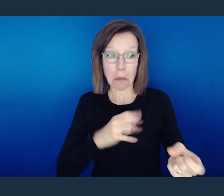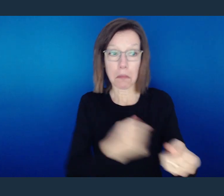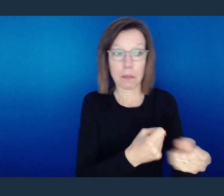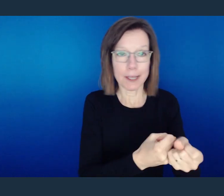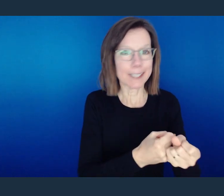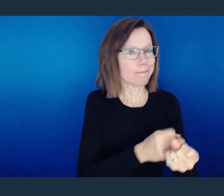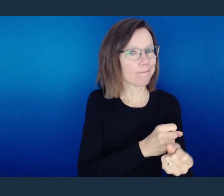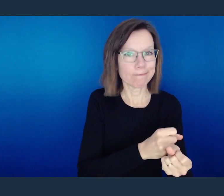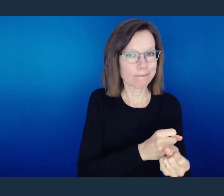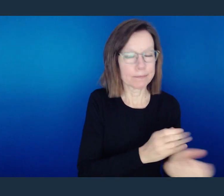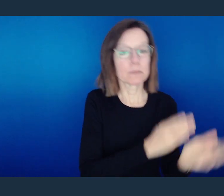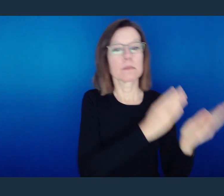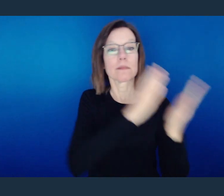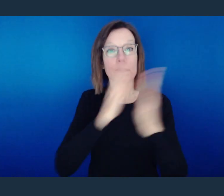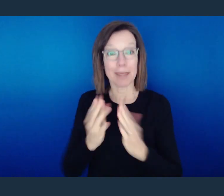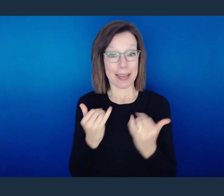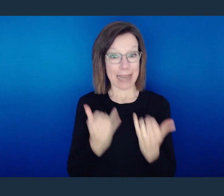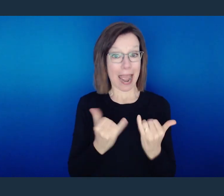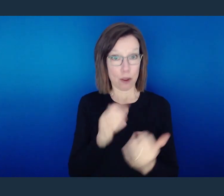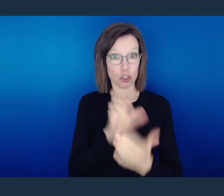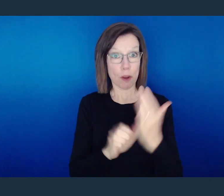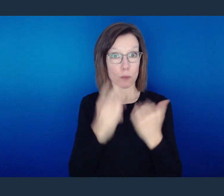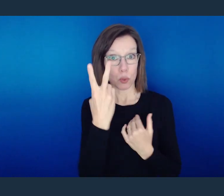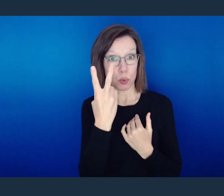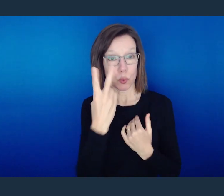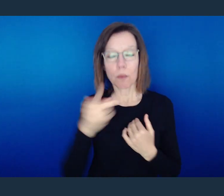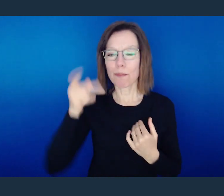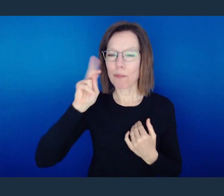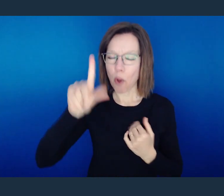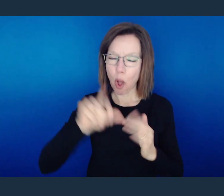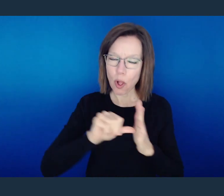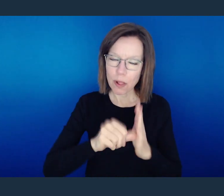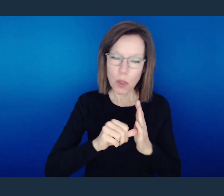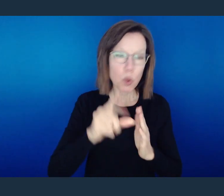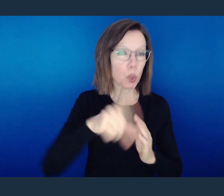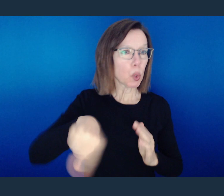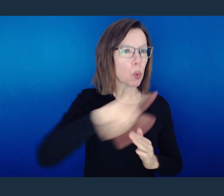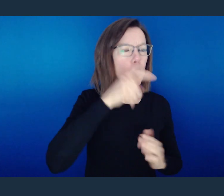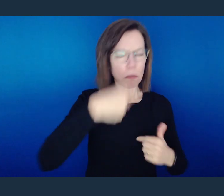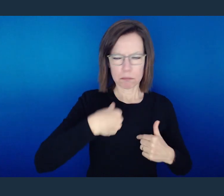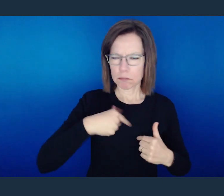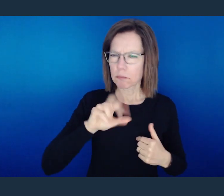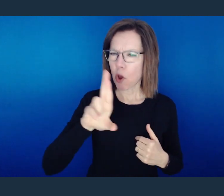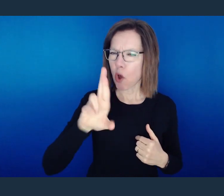And here he pushes even further specifically on those who claim to be righteous, who claim